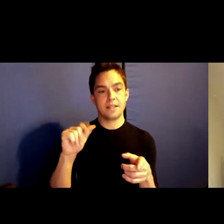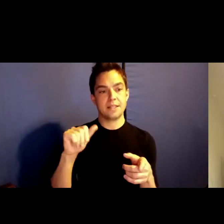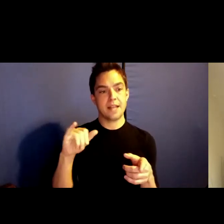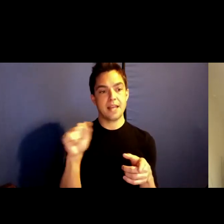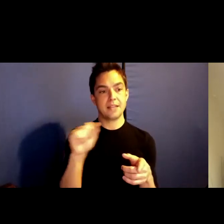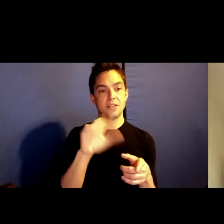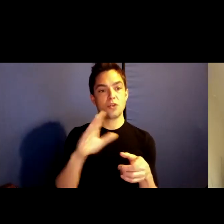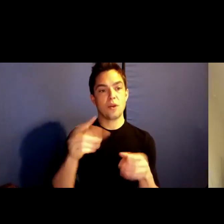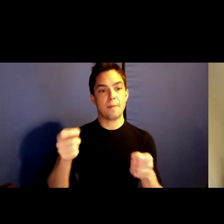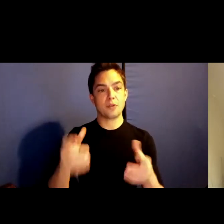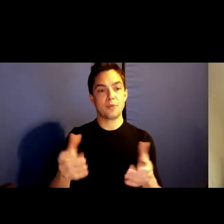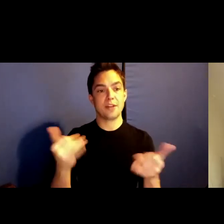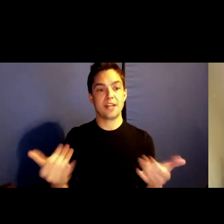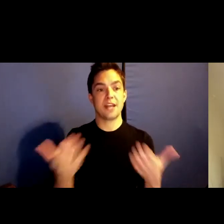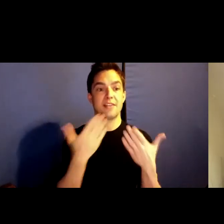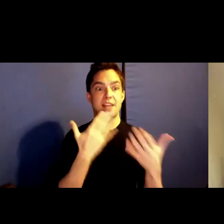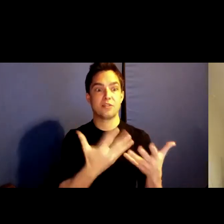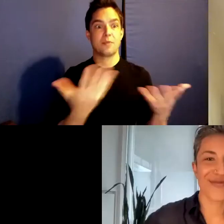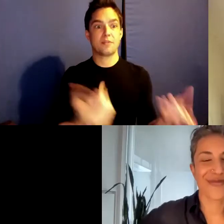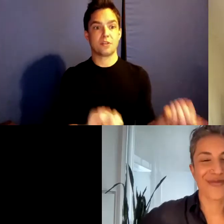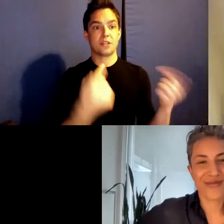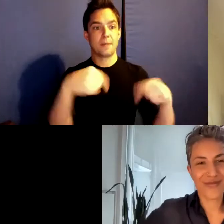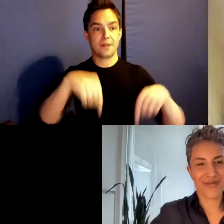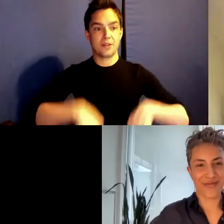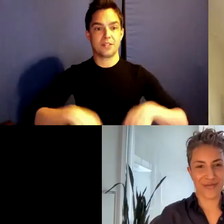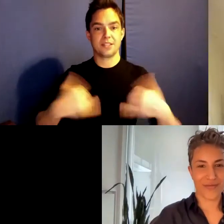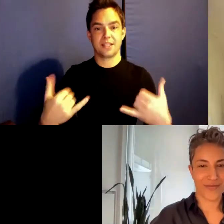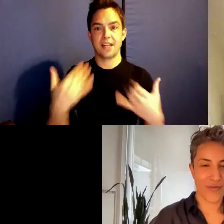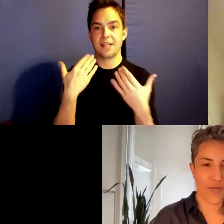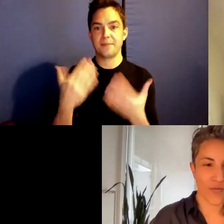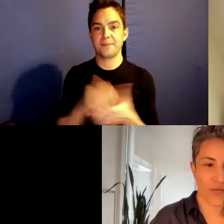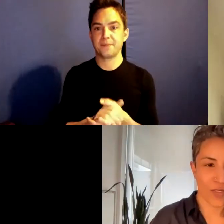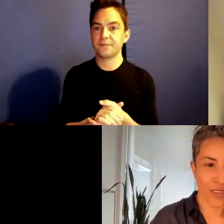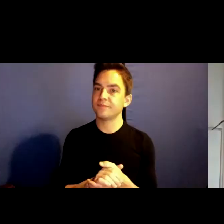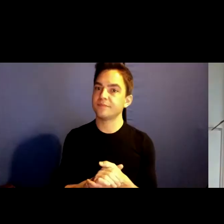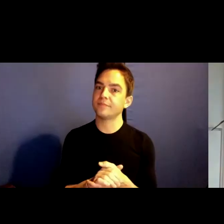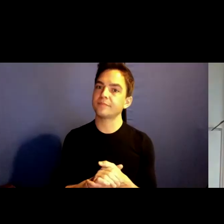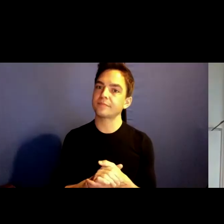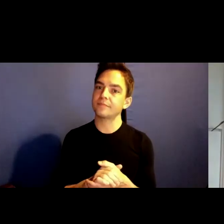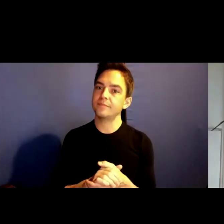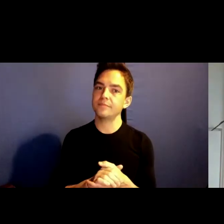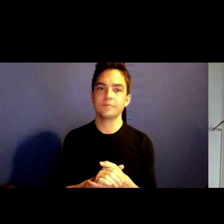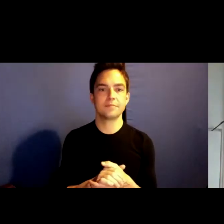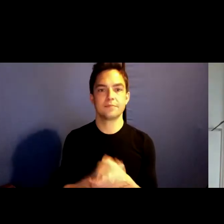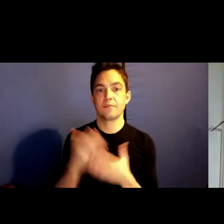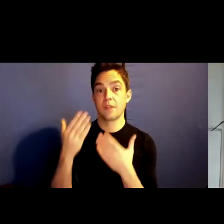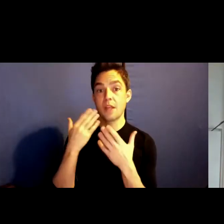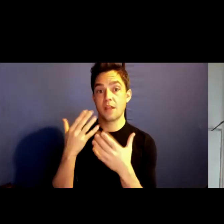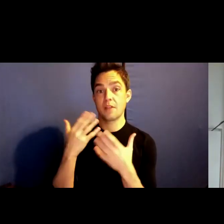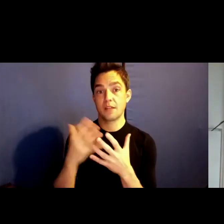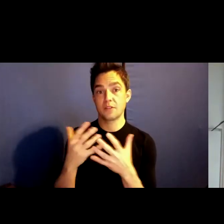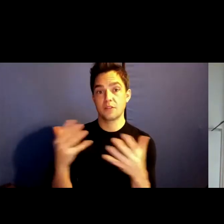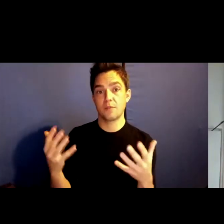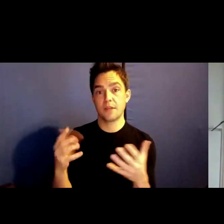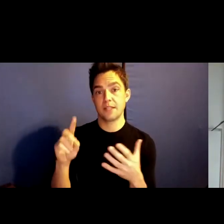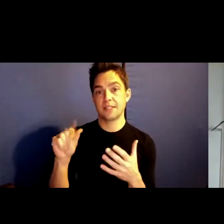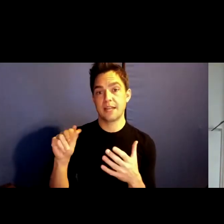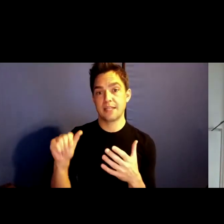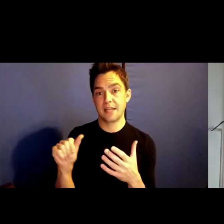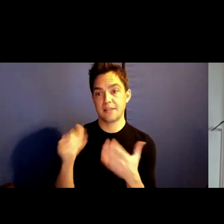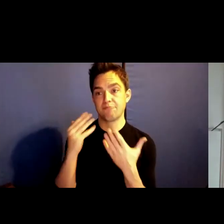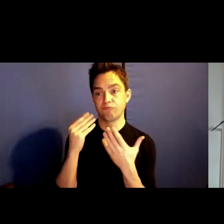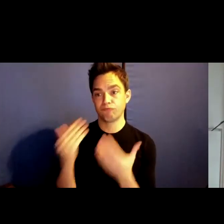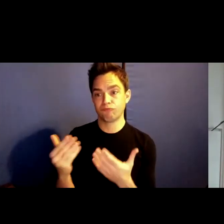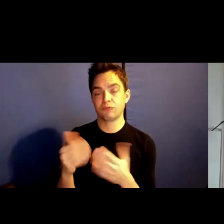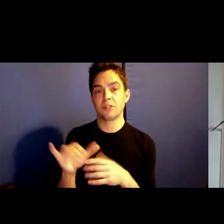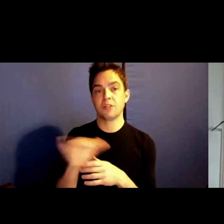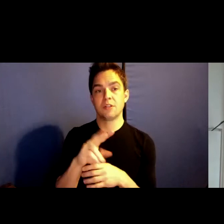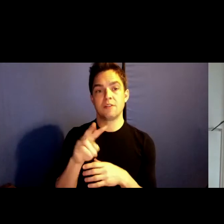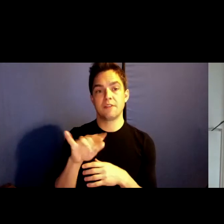her very much for being here. >> Thank you so much Dana, and Victoria, and